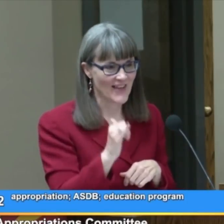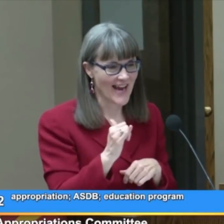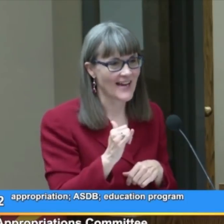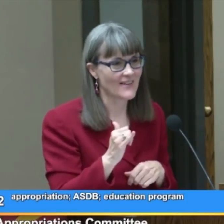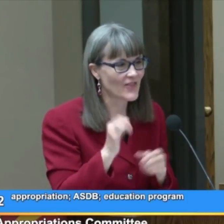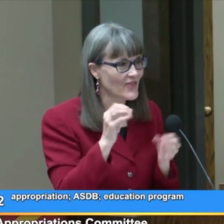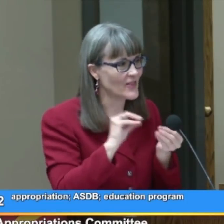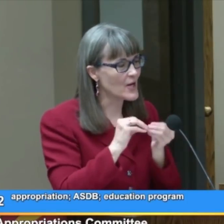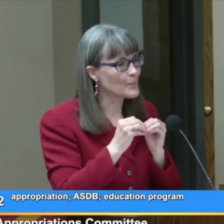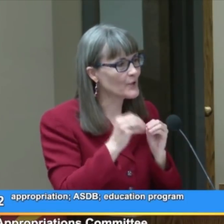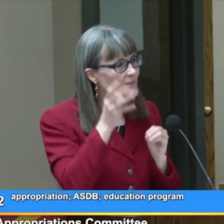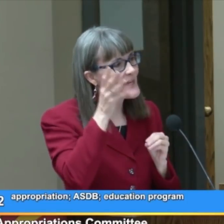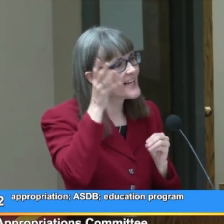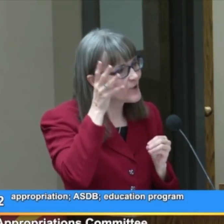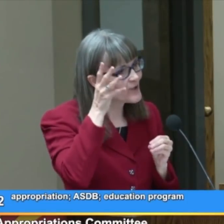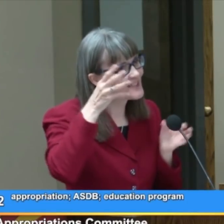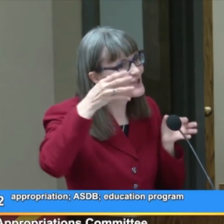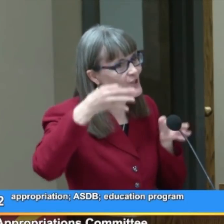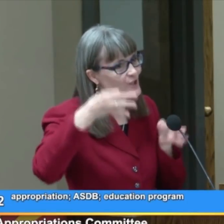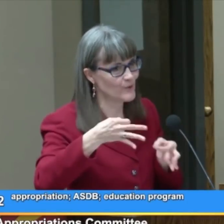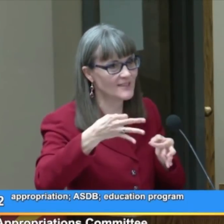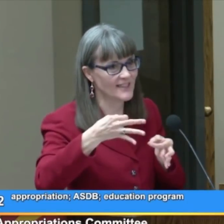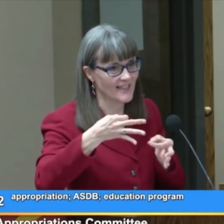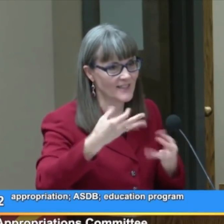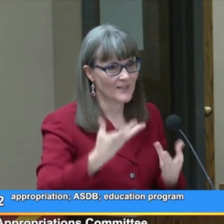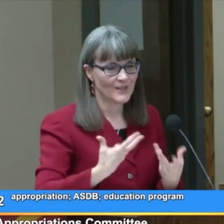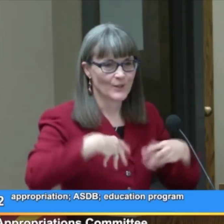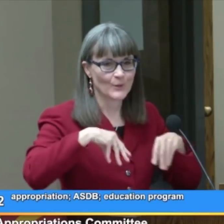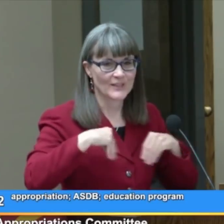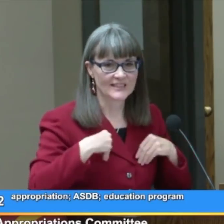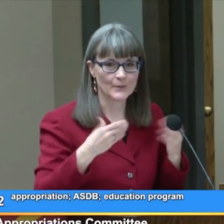that the number of parents choosing to accept